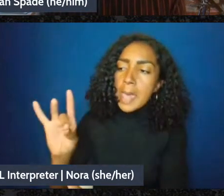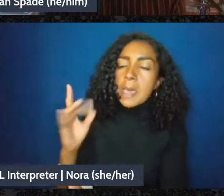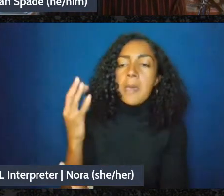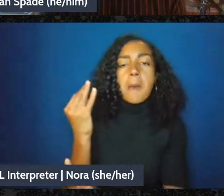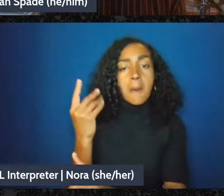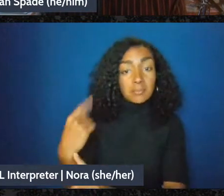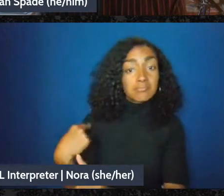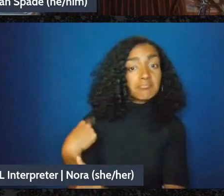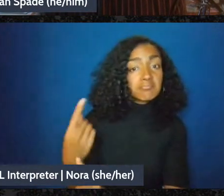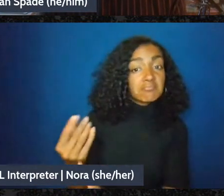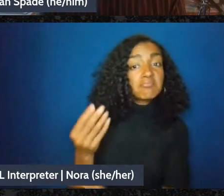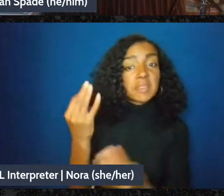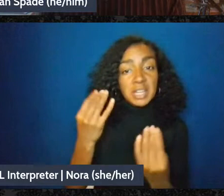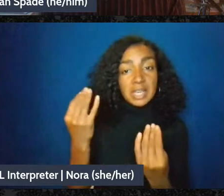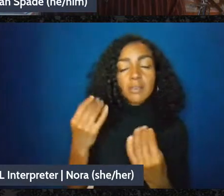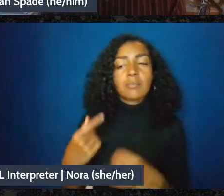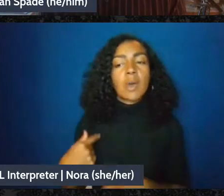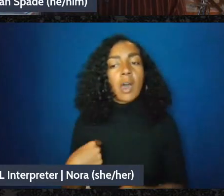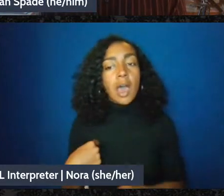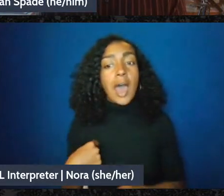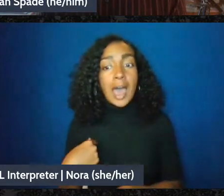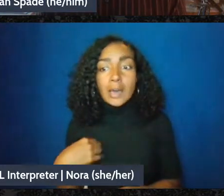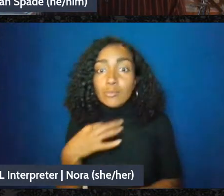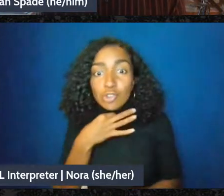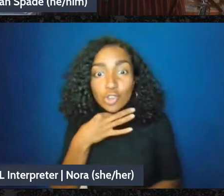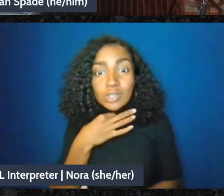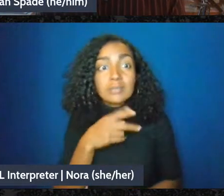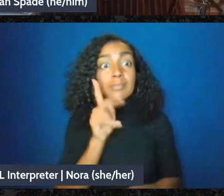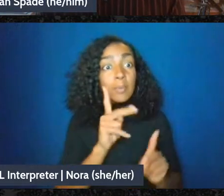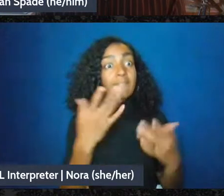I’d like to hear if there's if there's folks who've been using it out there who've had success,